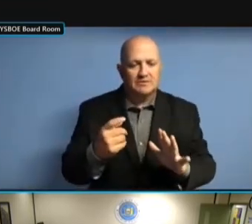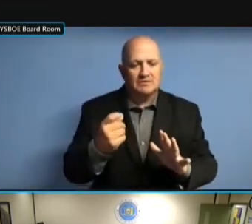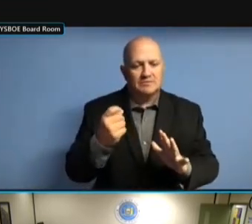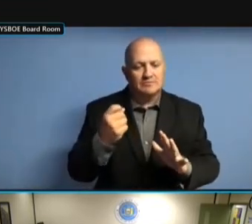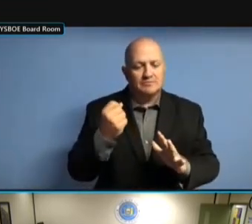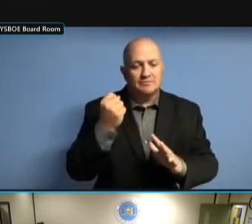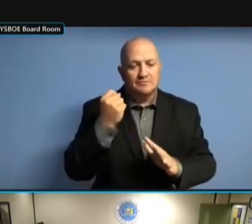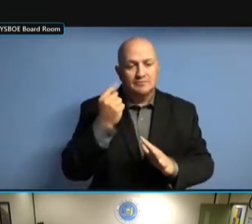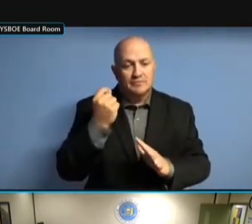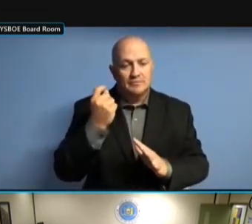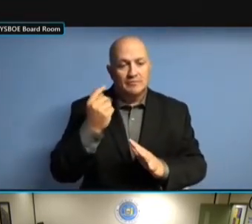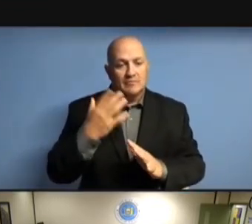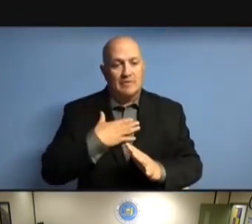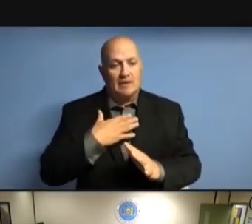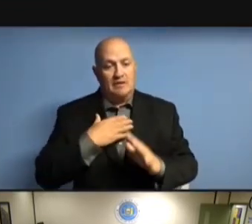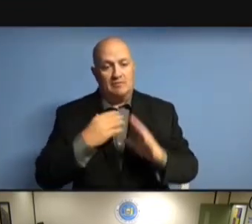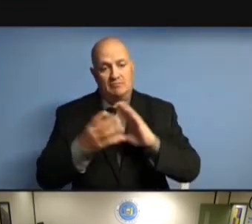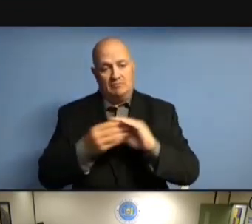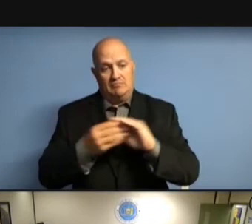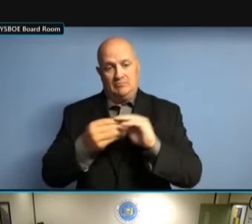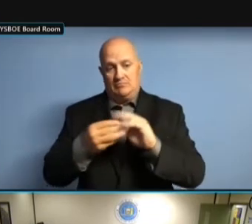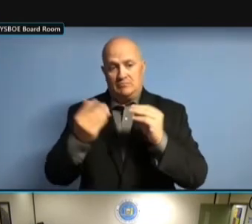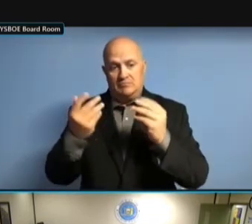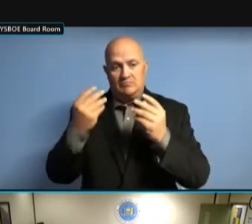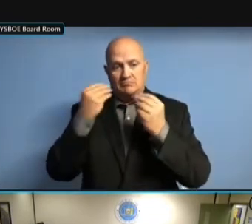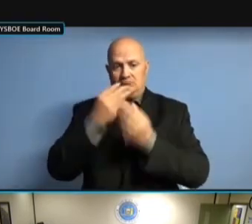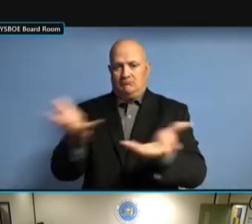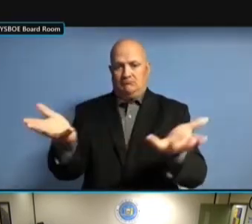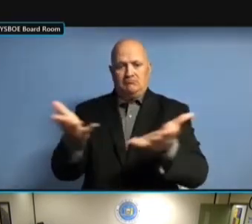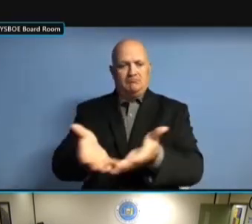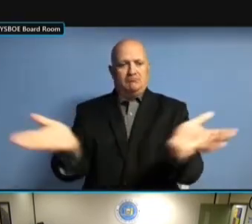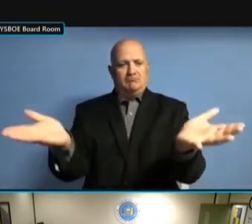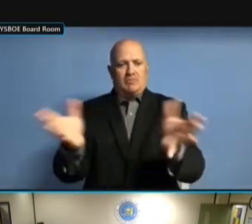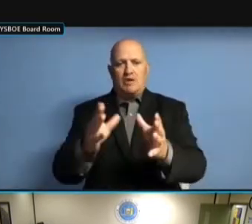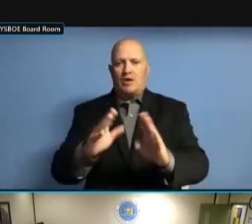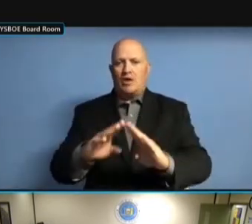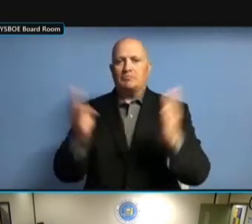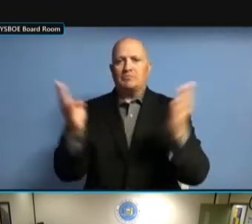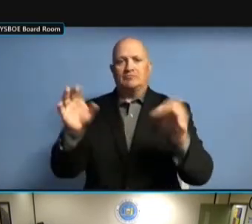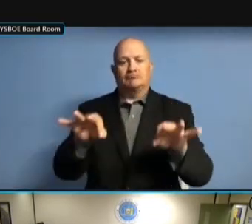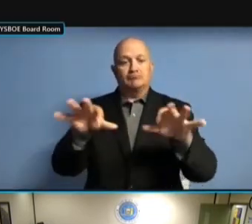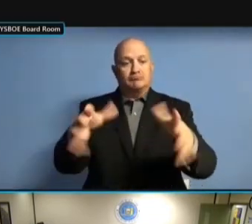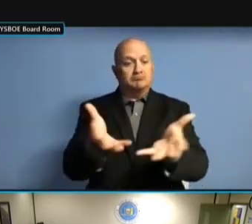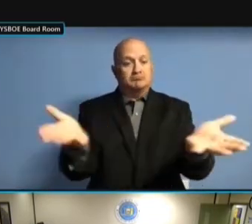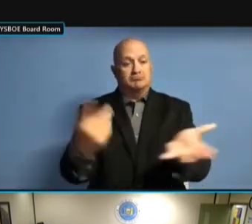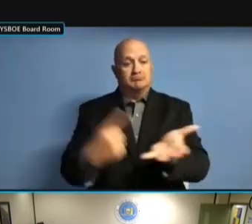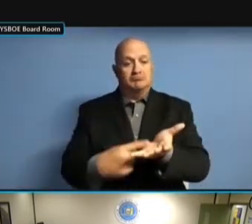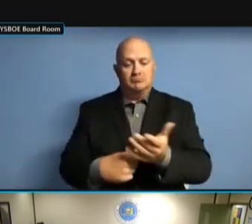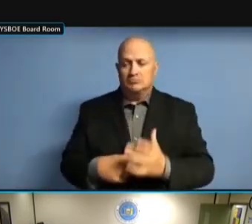SAY IS PUBLIC. >> THANK YOU. THANK YOU. THANK YOU. KRISTEN? KRISTEN? KRISTEN? >> KRISTEN? >> THANK KRISTEN? >> THANK YOU. THANK YOU. THANK YOU. FIRST THANK YOU. FIRST OF THANK YOU. FIRST OF ALL, THANK YOU. FIRST OF ALL, I THANK YOU. FIRST OF ALL, I WANT THANK YOU. FIRST OF ALL, I WANT TO THANK YOU. FIRST OF ALL, I WANT TO THANK FIRST OF ALL, I WANT TO THANK FIRST OF ALL, I WANT TO THANK TODD FIRST OF ALL, I WANT TO THANK TODD AND FIRST OF ALL, I WANT TO THANK TODD AND EVERYONE